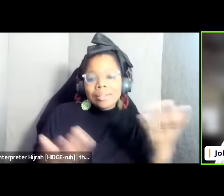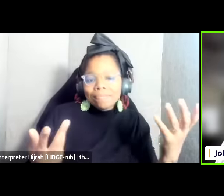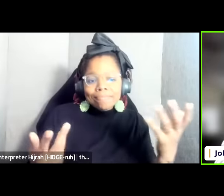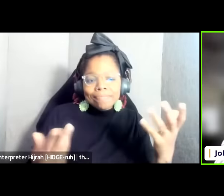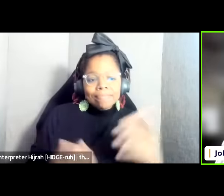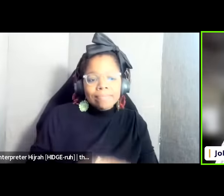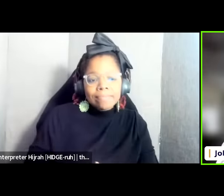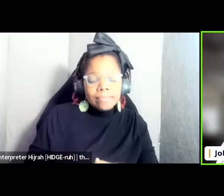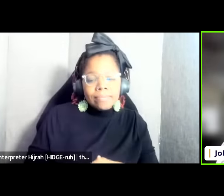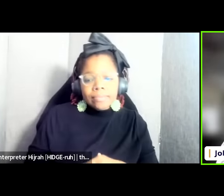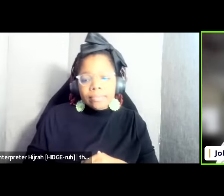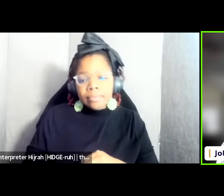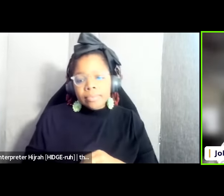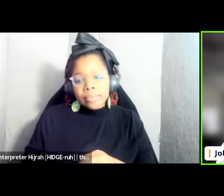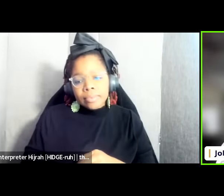The men leave and it's women who are exposed with children because the woman has to go out to get food.